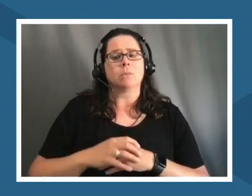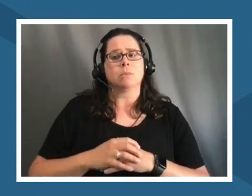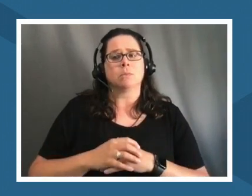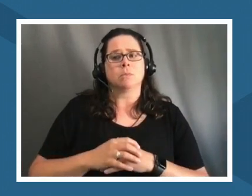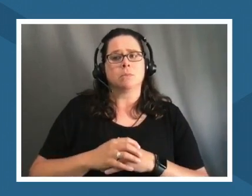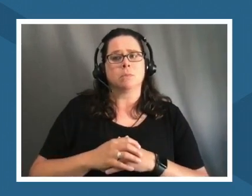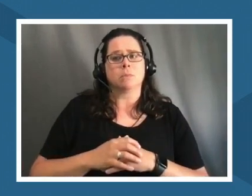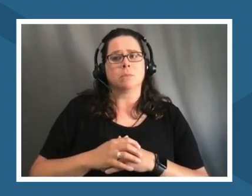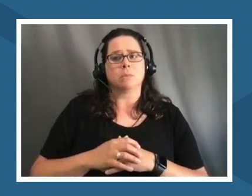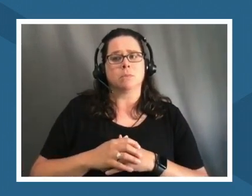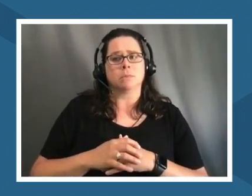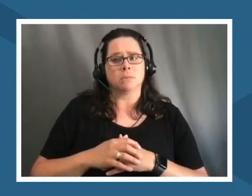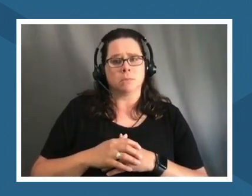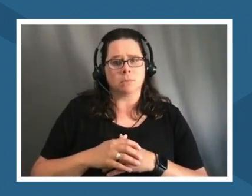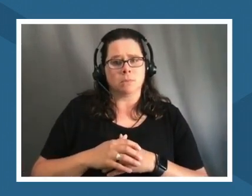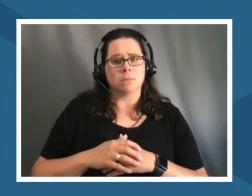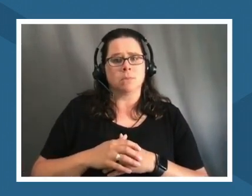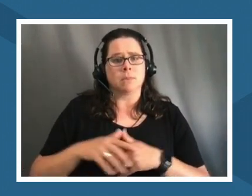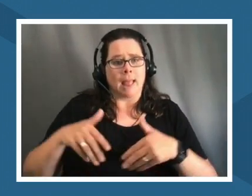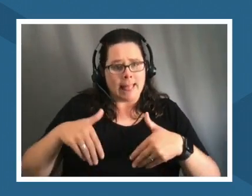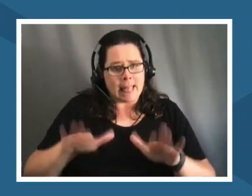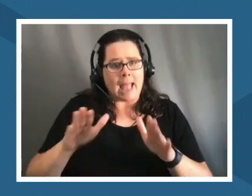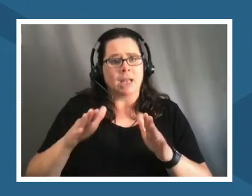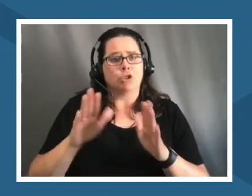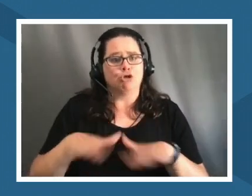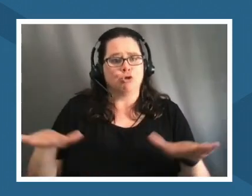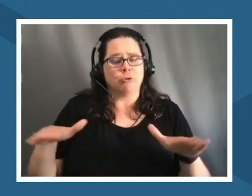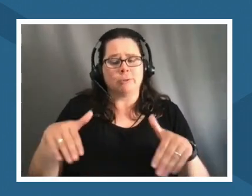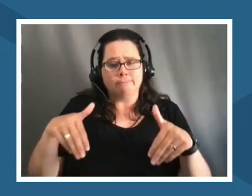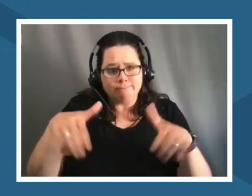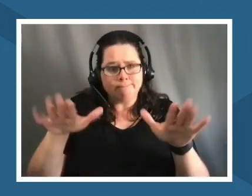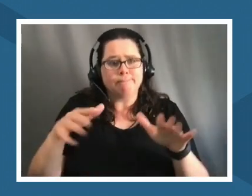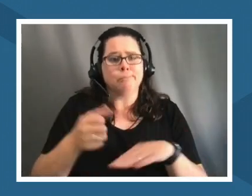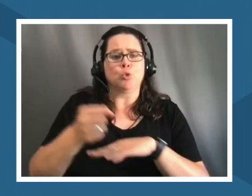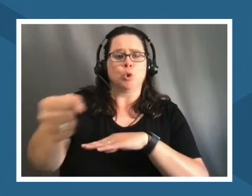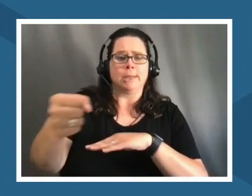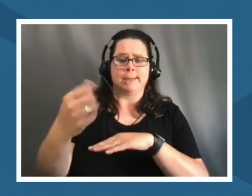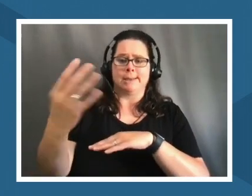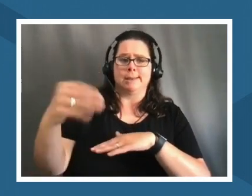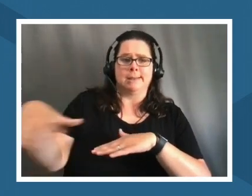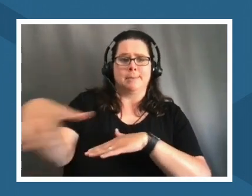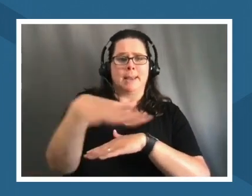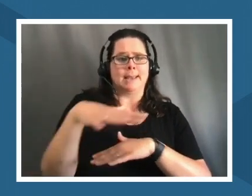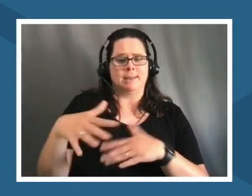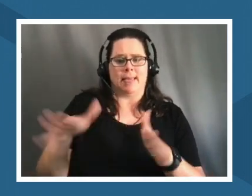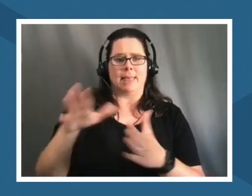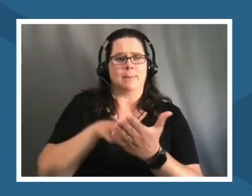in in places and spaces that can teach them